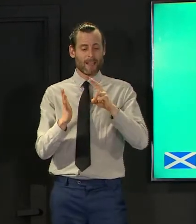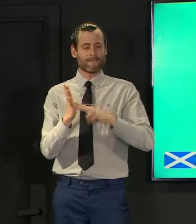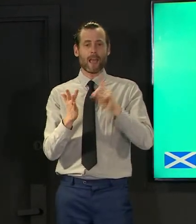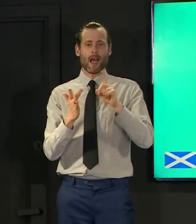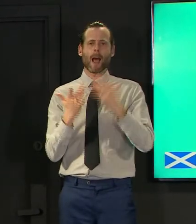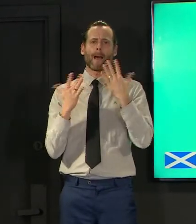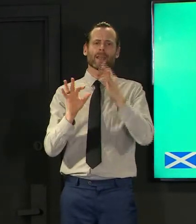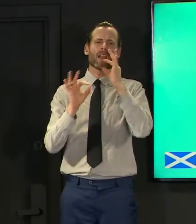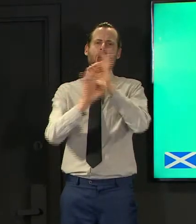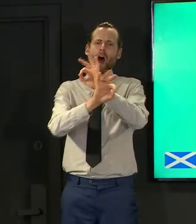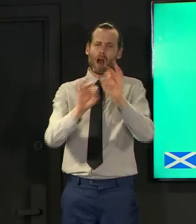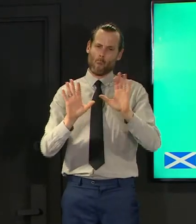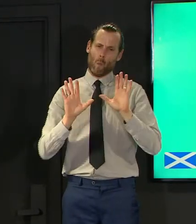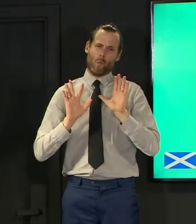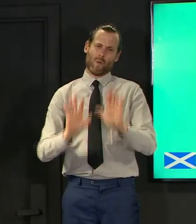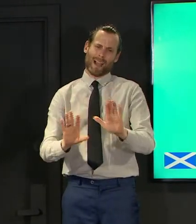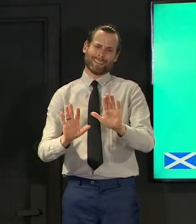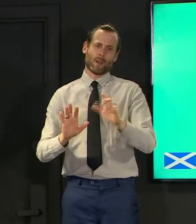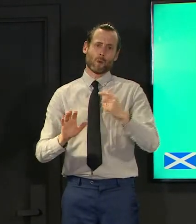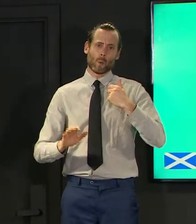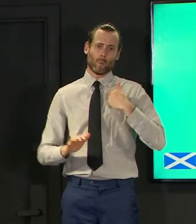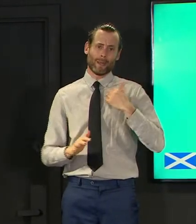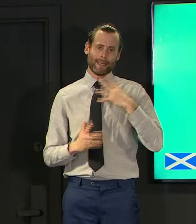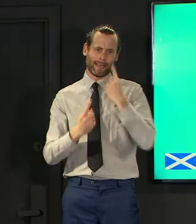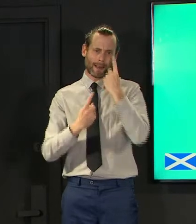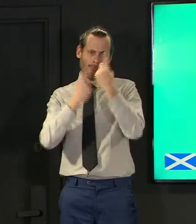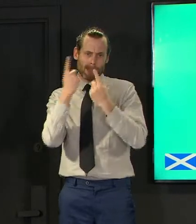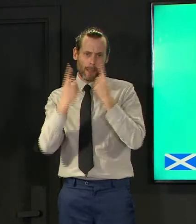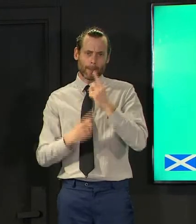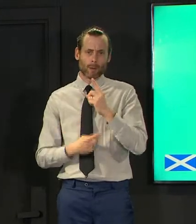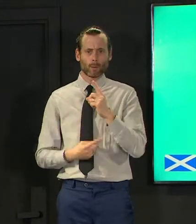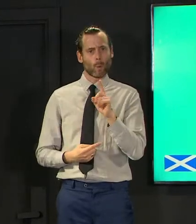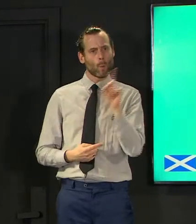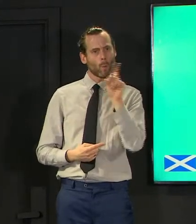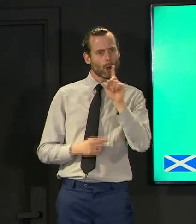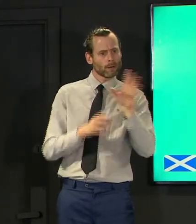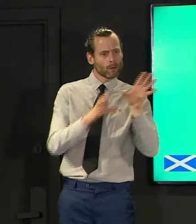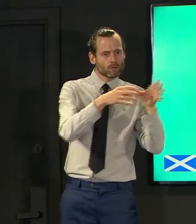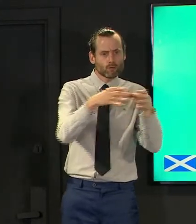is because they have examined all of the evidence available to them occupation sex